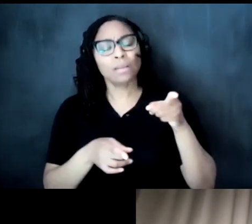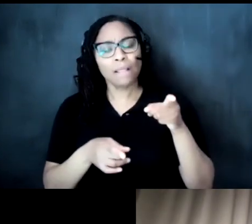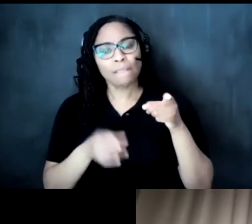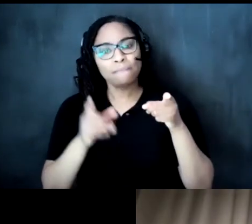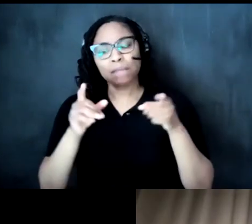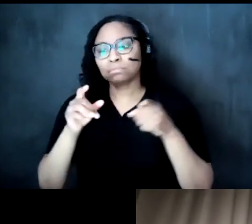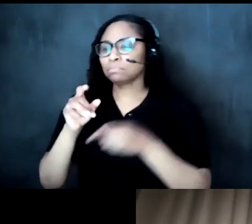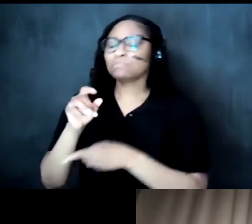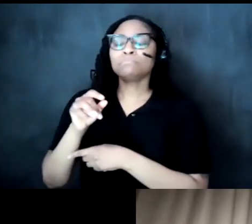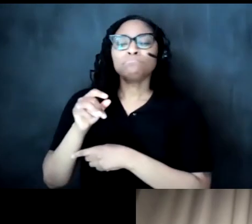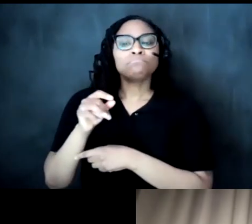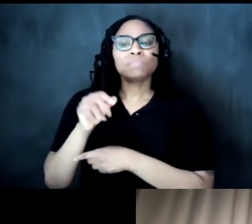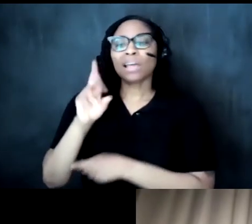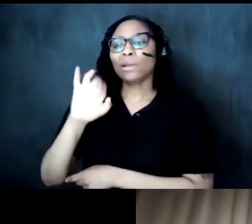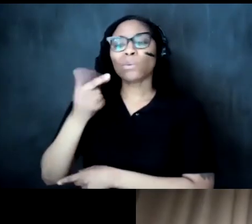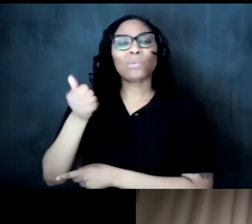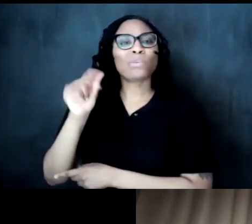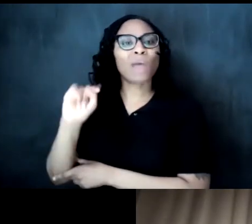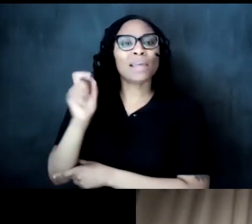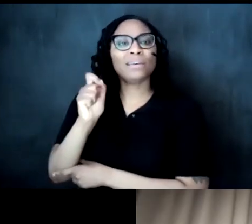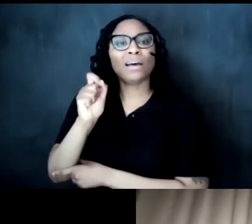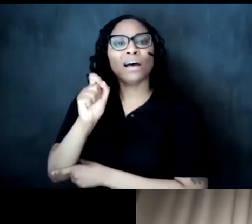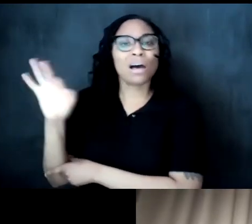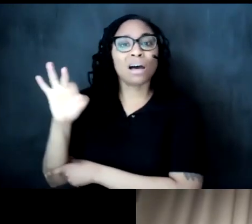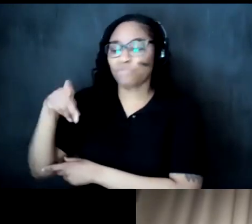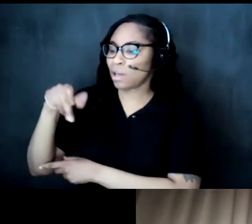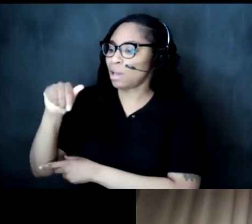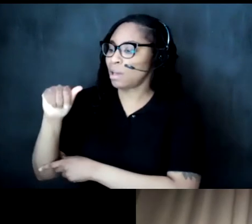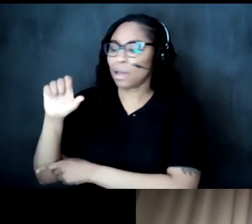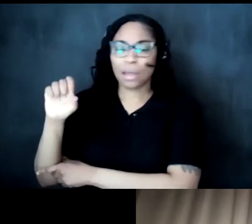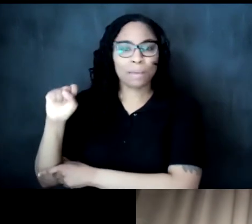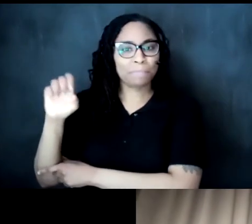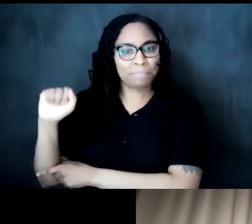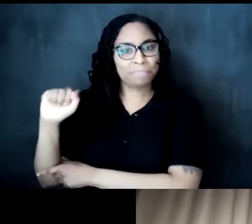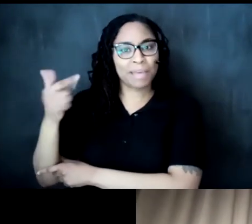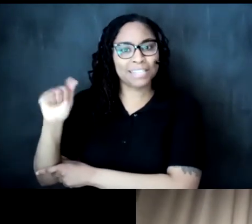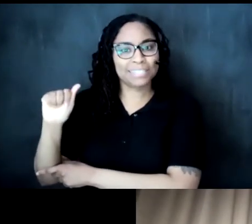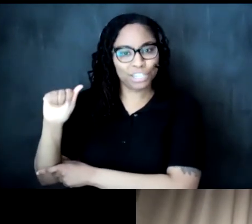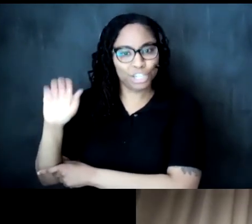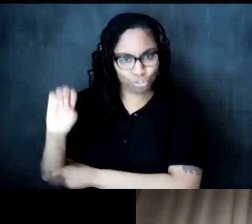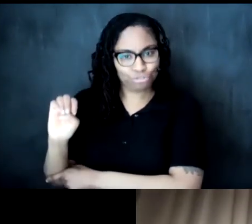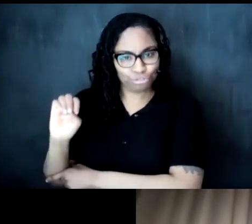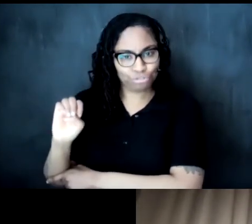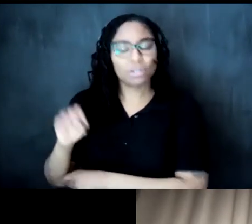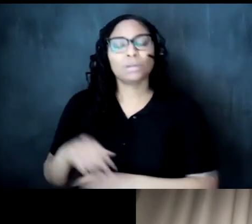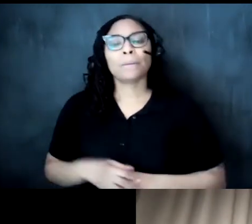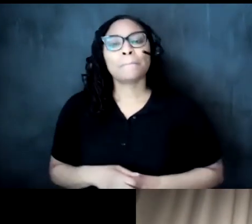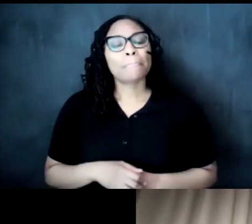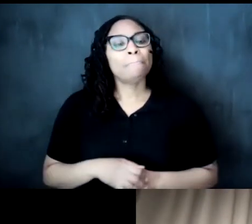and the significance it plays within your family unit um as i ask larissa i'll ask you as well how